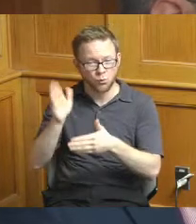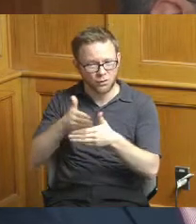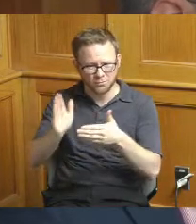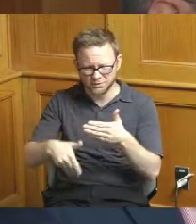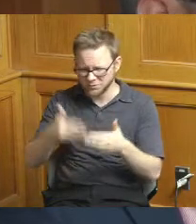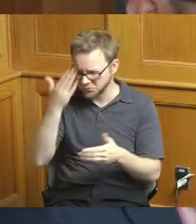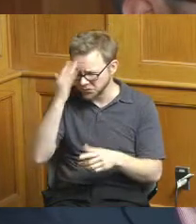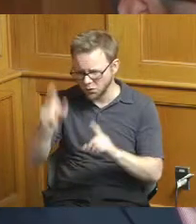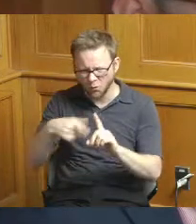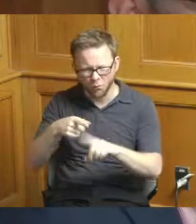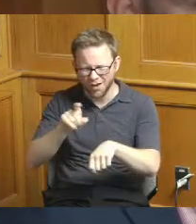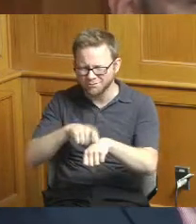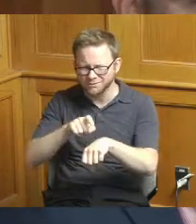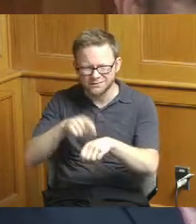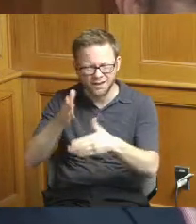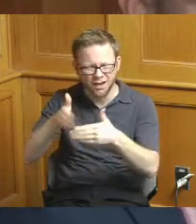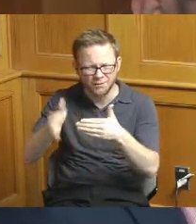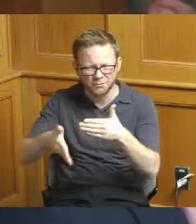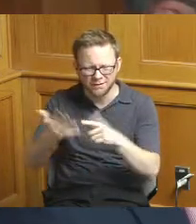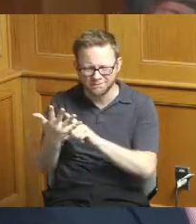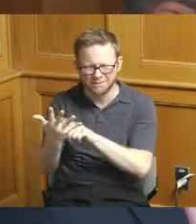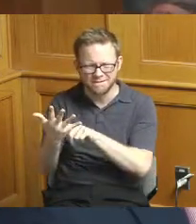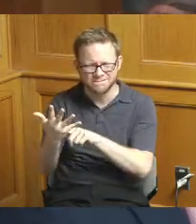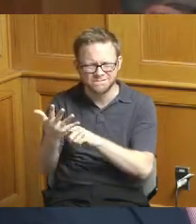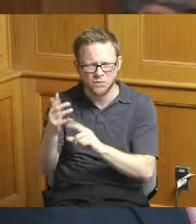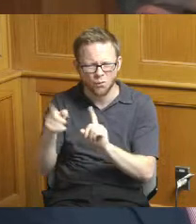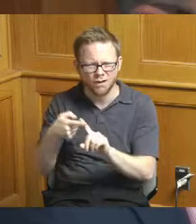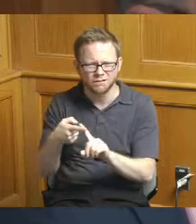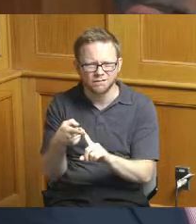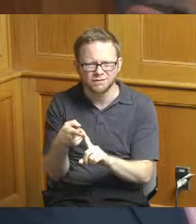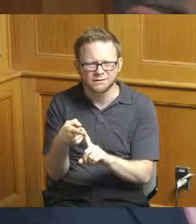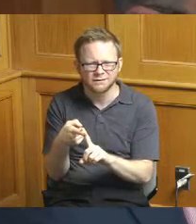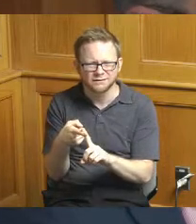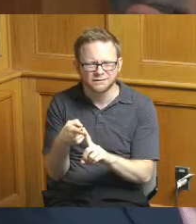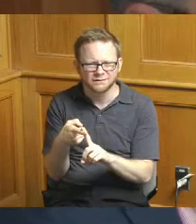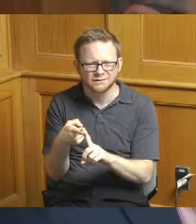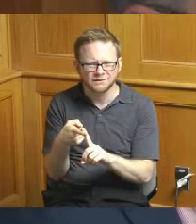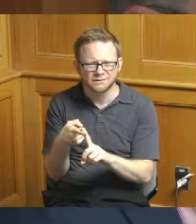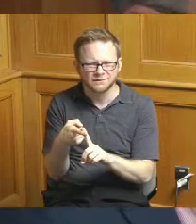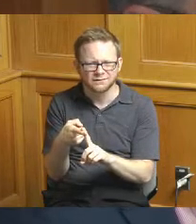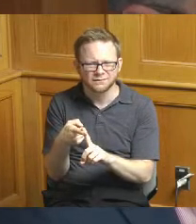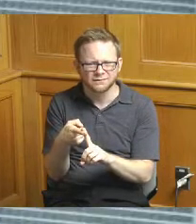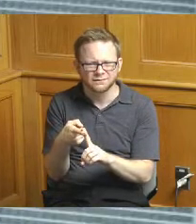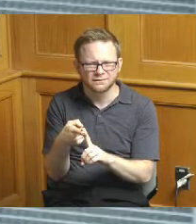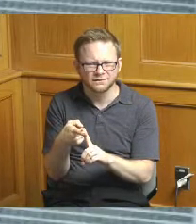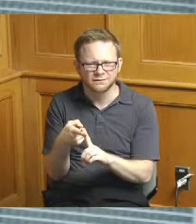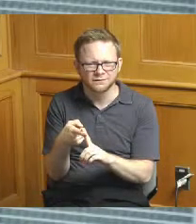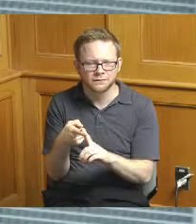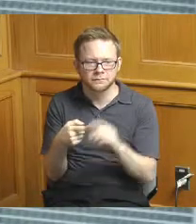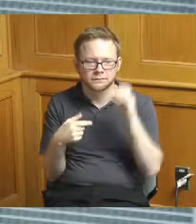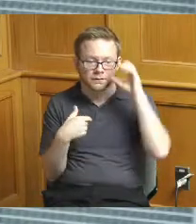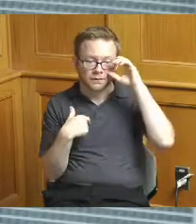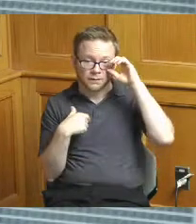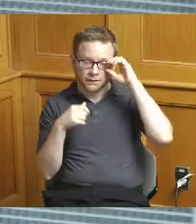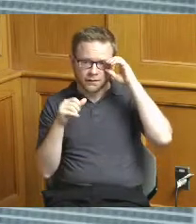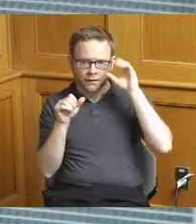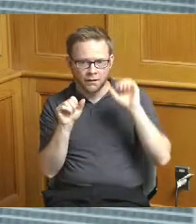for when these last ones might be completed part of the bridge I could ask one of the folks here